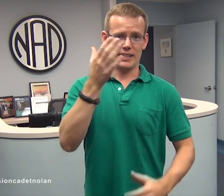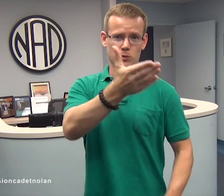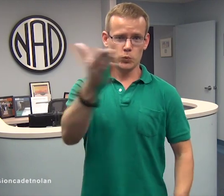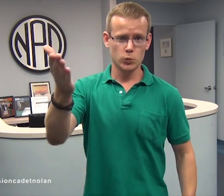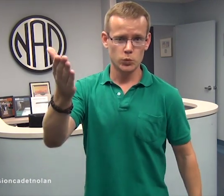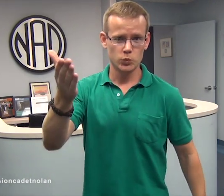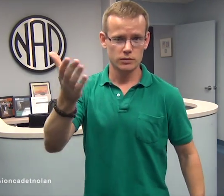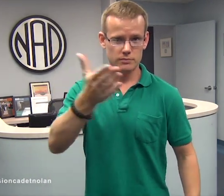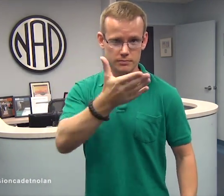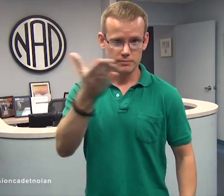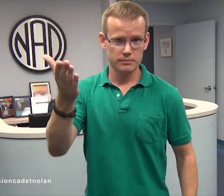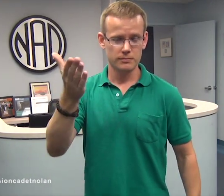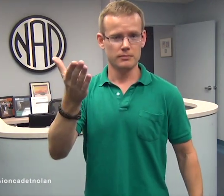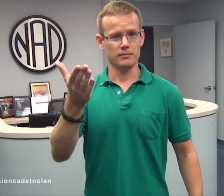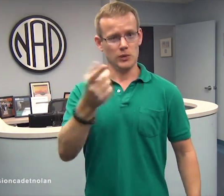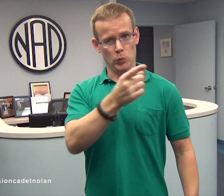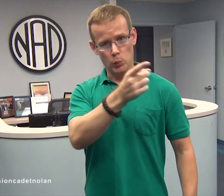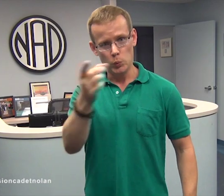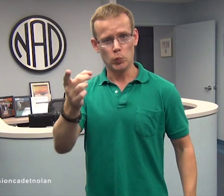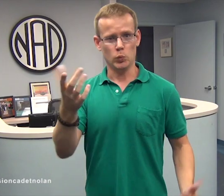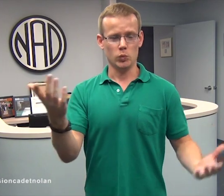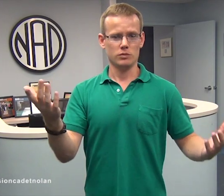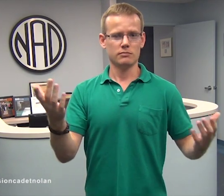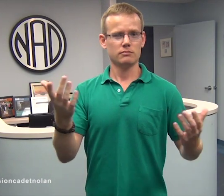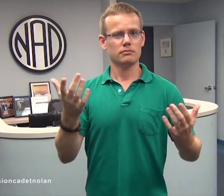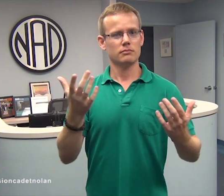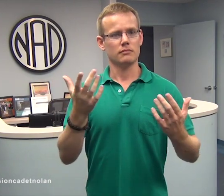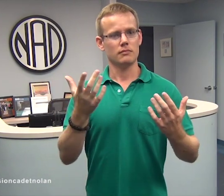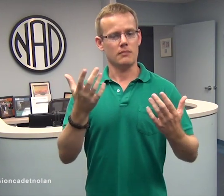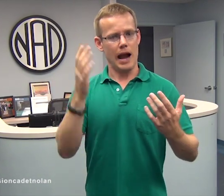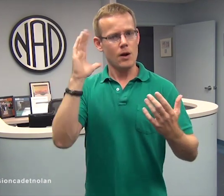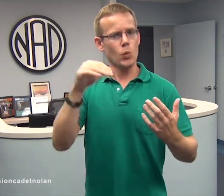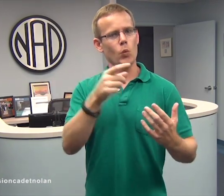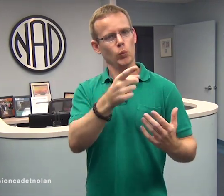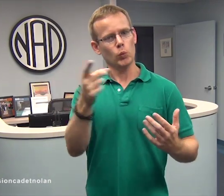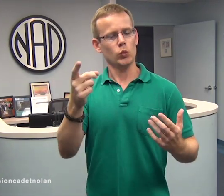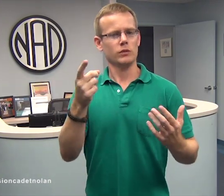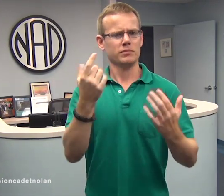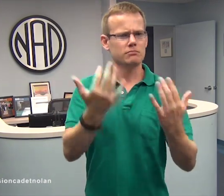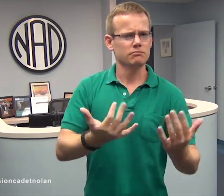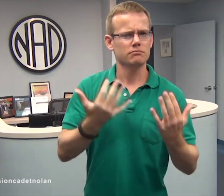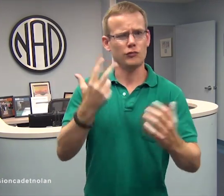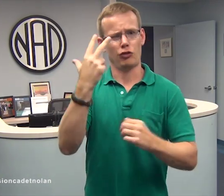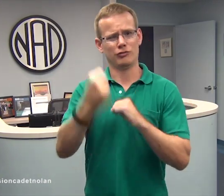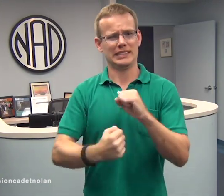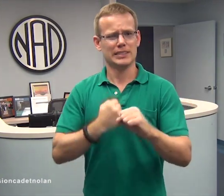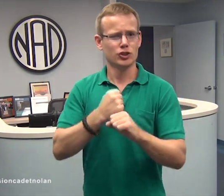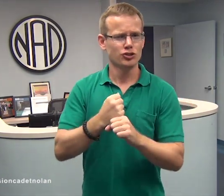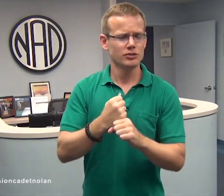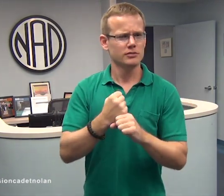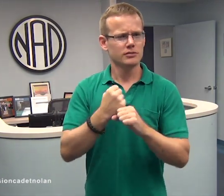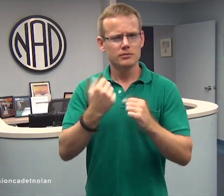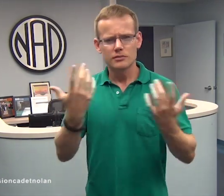I know you waited for information for the last three years